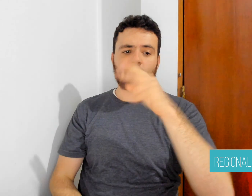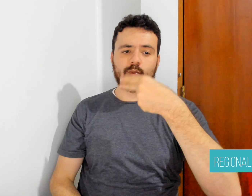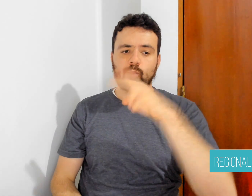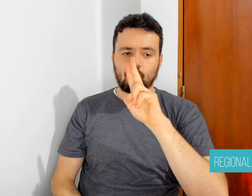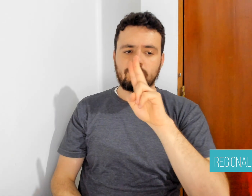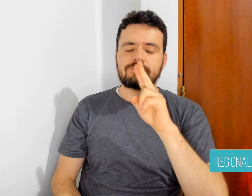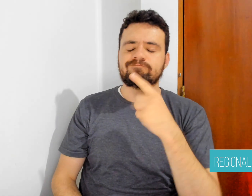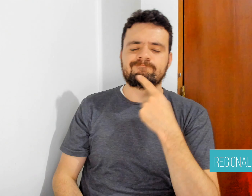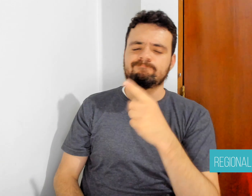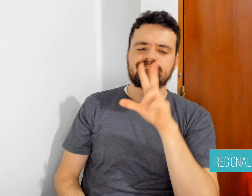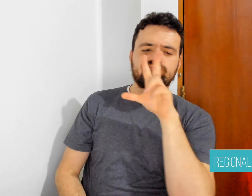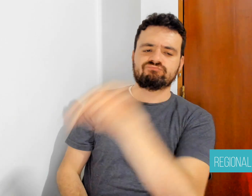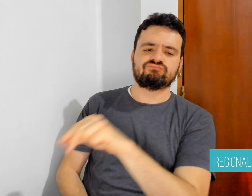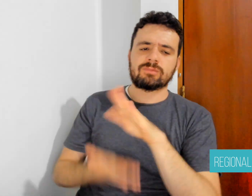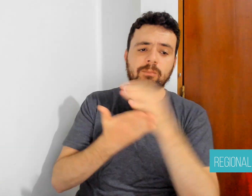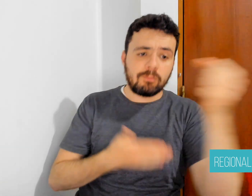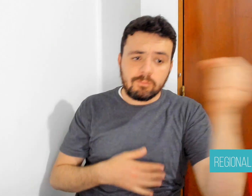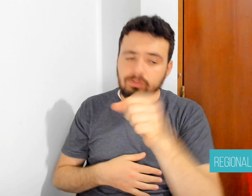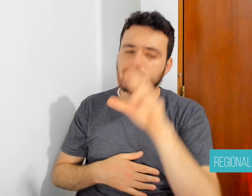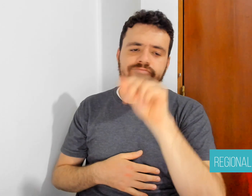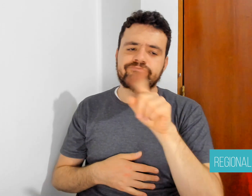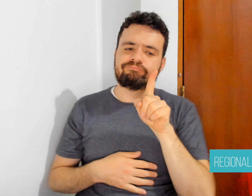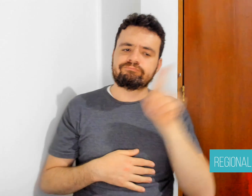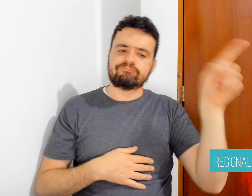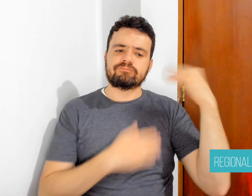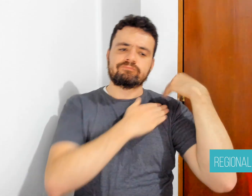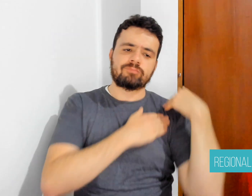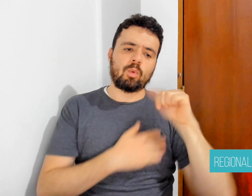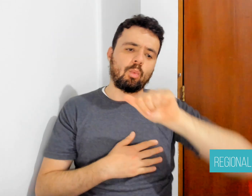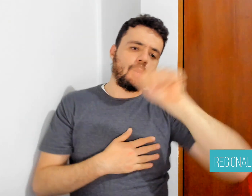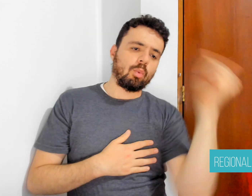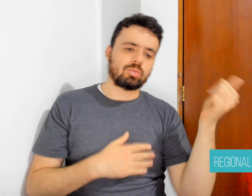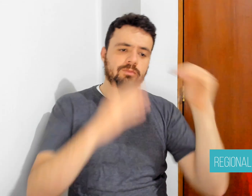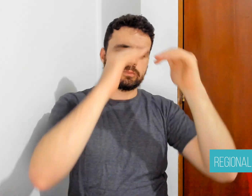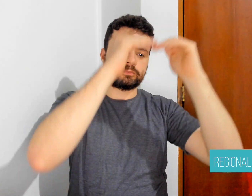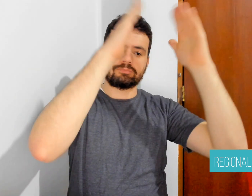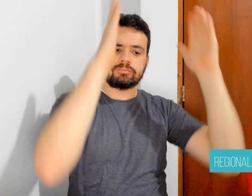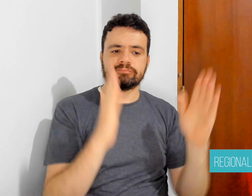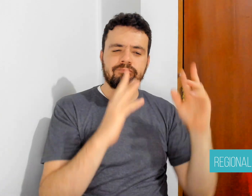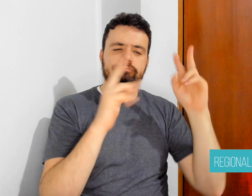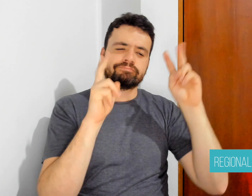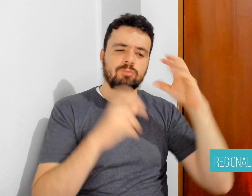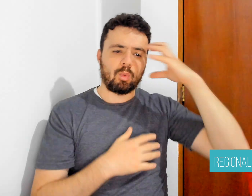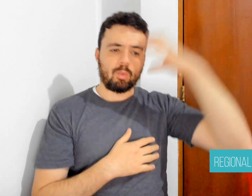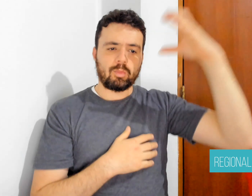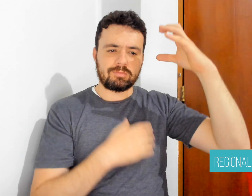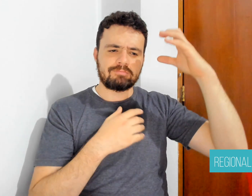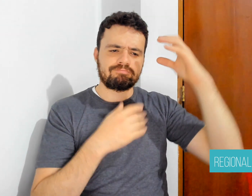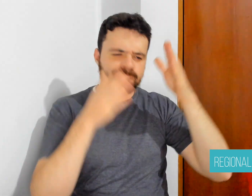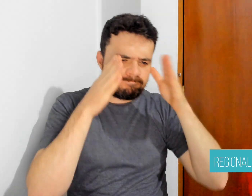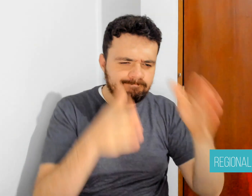of Social Development (Mides), he eventually obtained an interpreter,